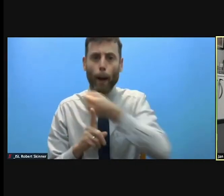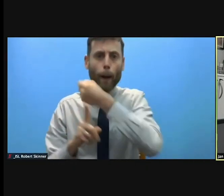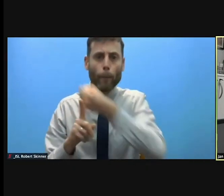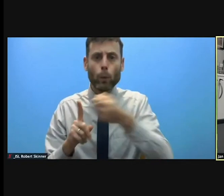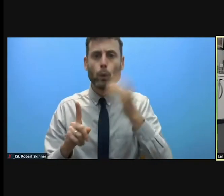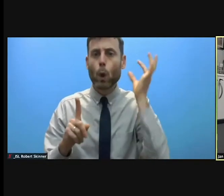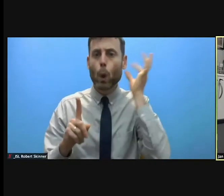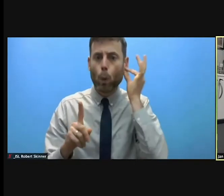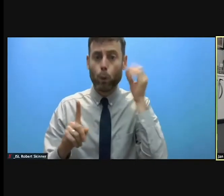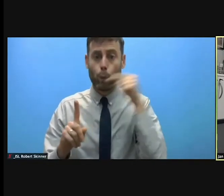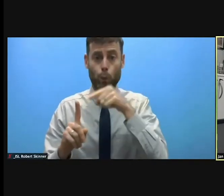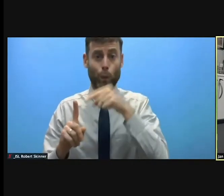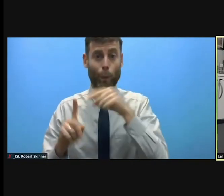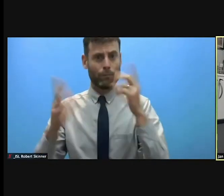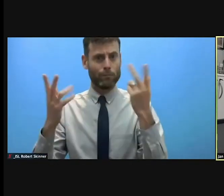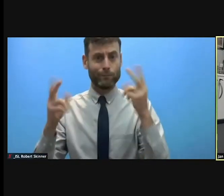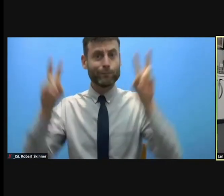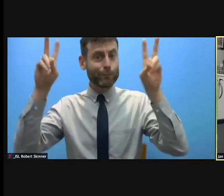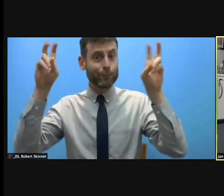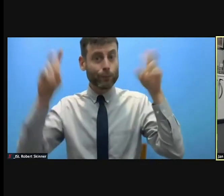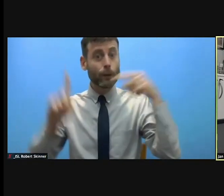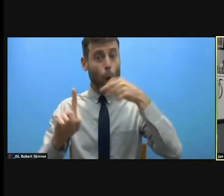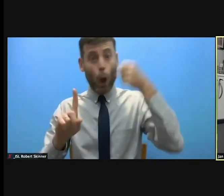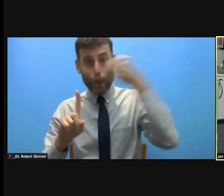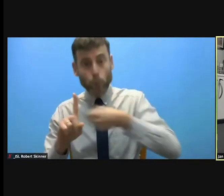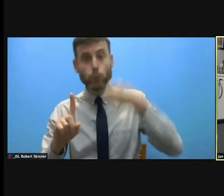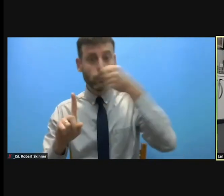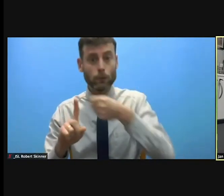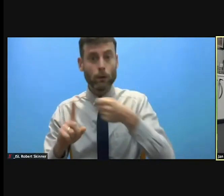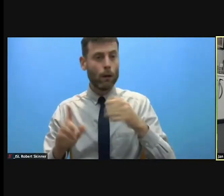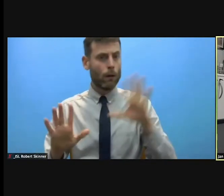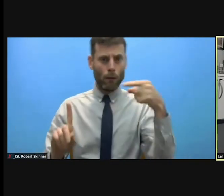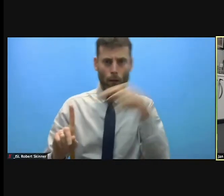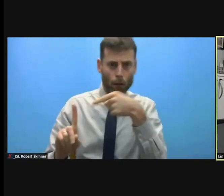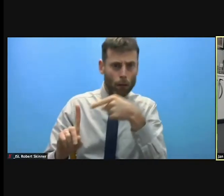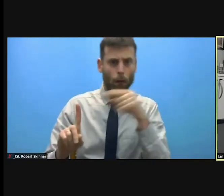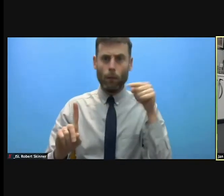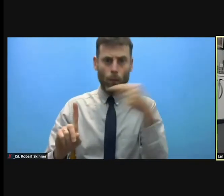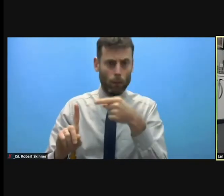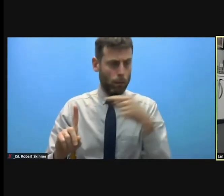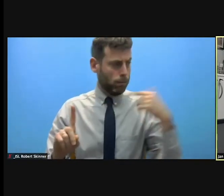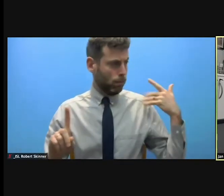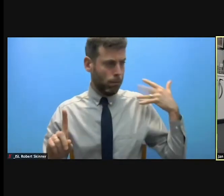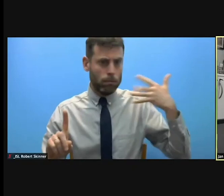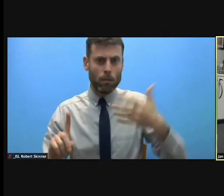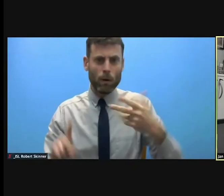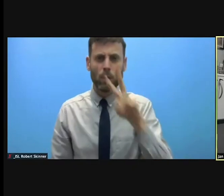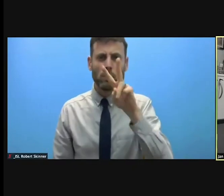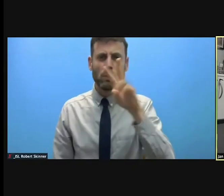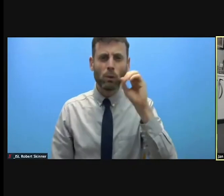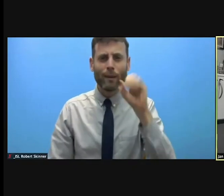let's not have more seminars and reports and panels discussing it. We need to be there